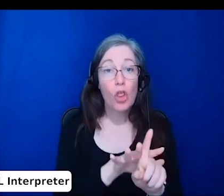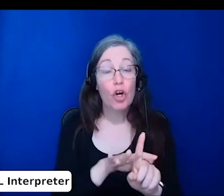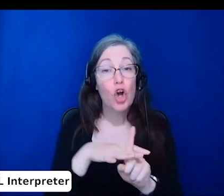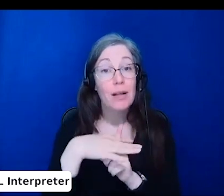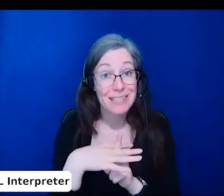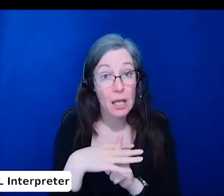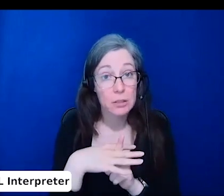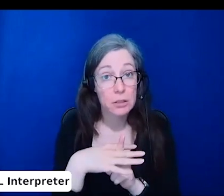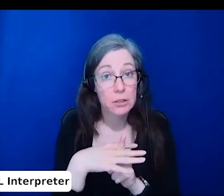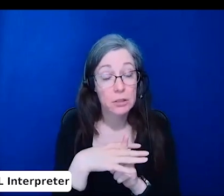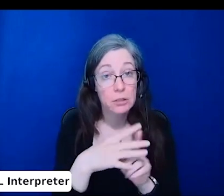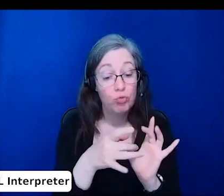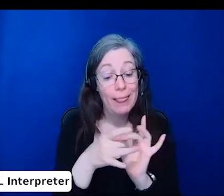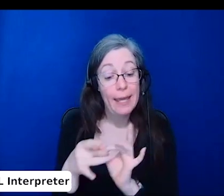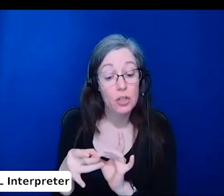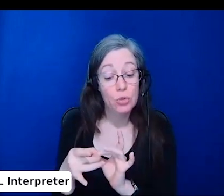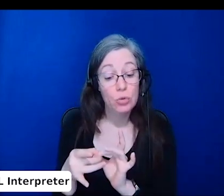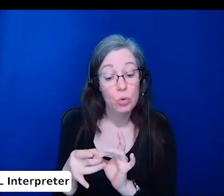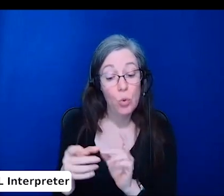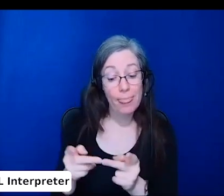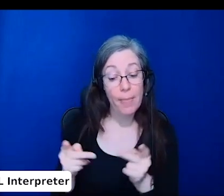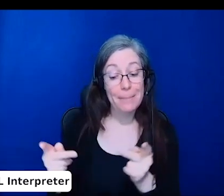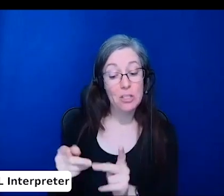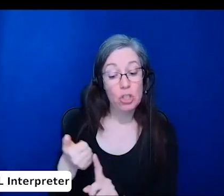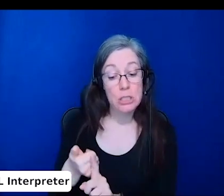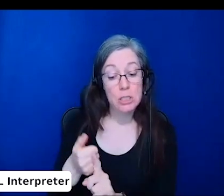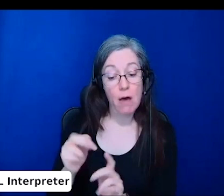I think that we need a broader discussion